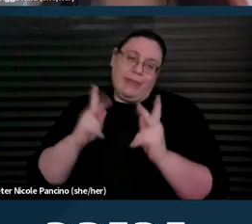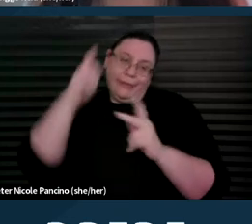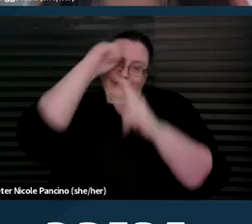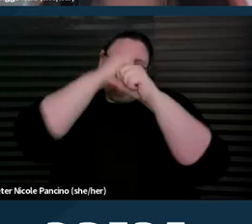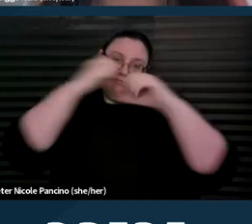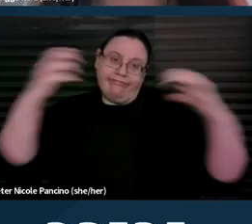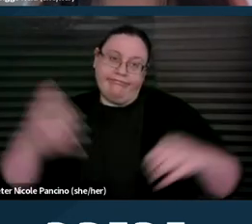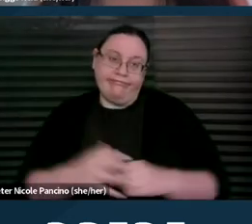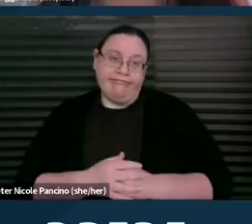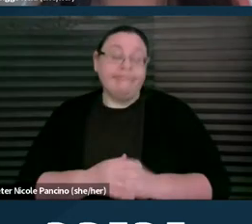So to go to the next slide,